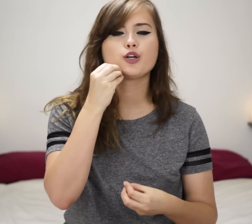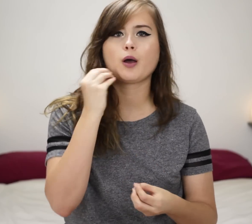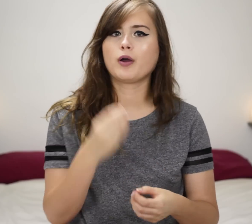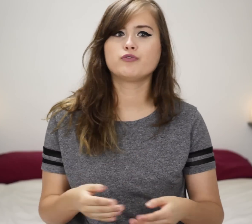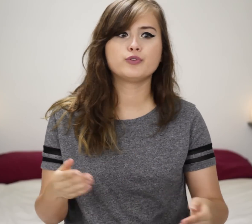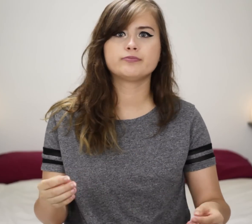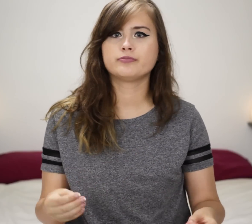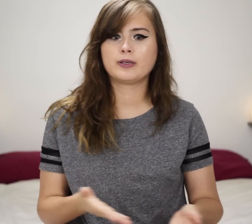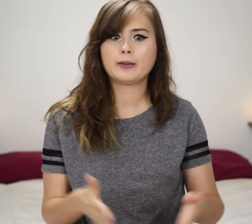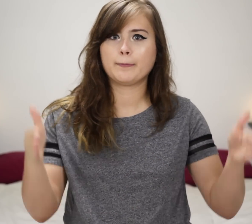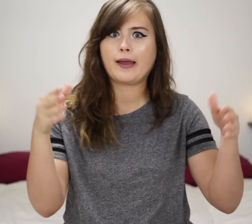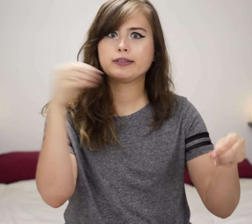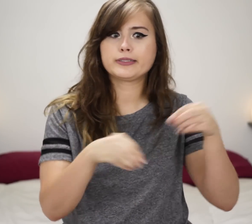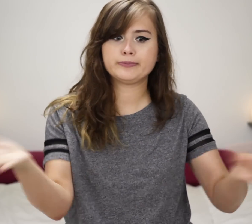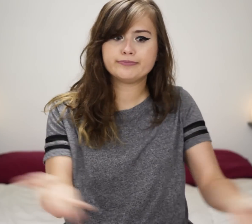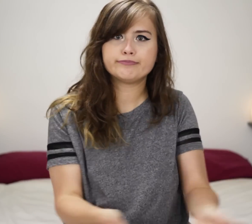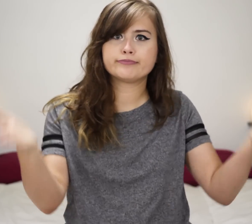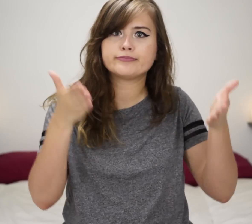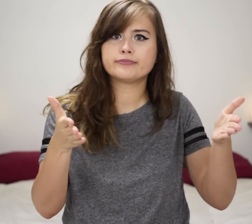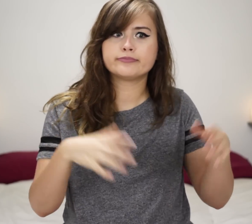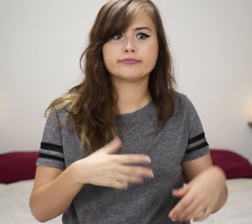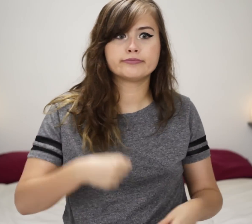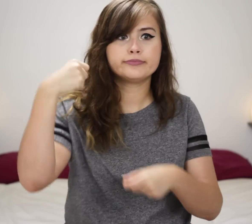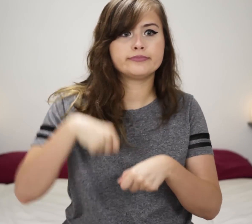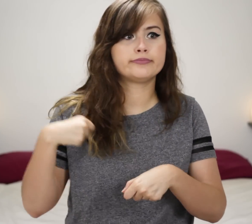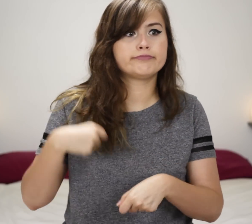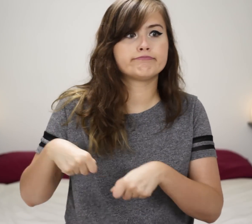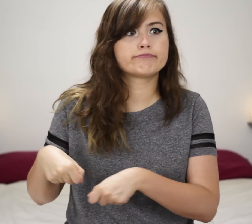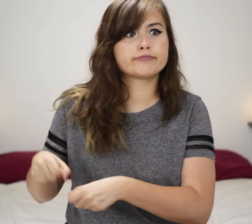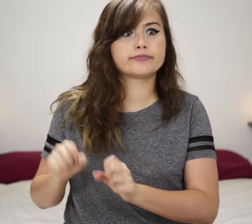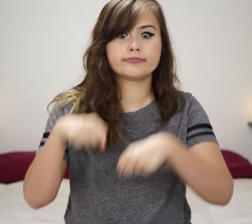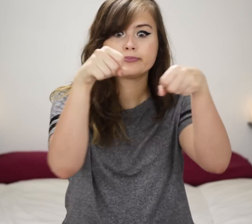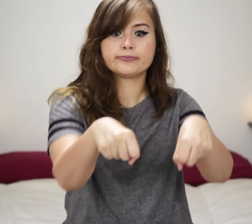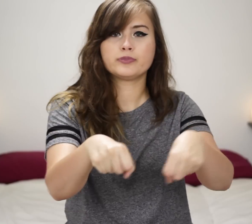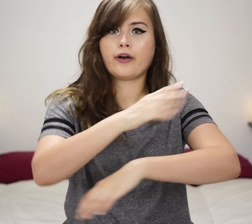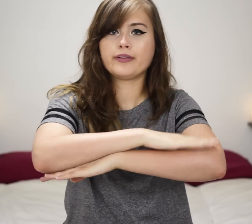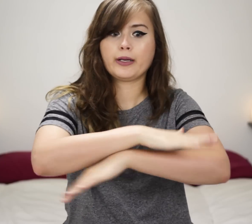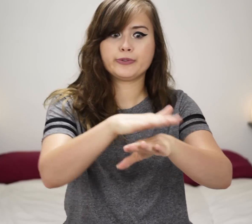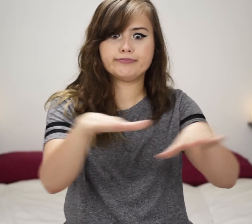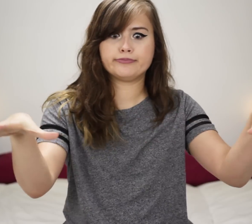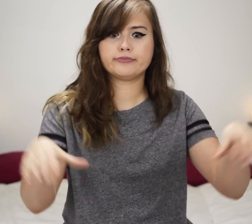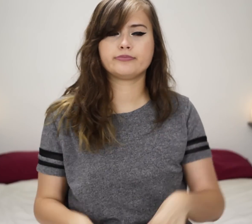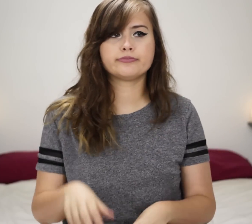I got my food in my basket and went to go pay.